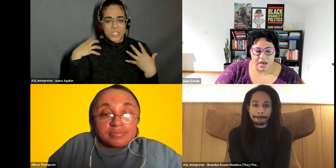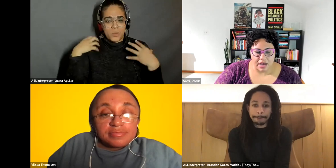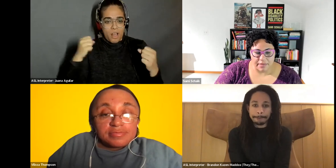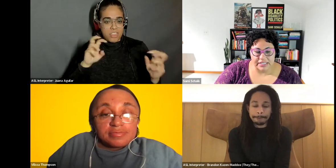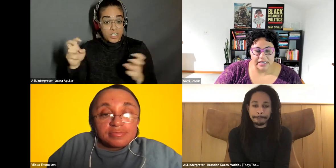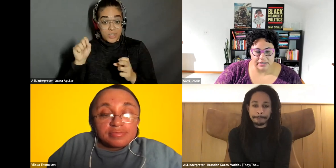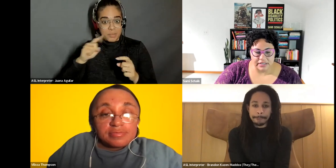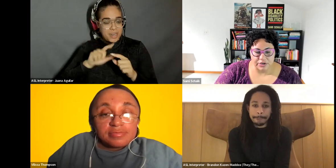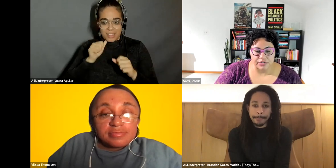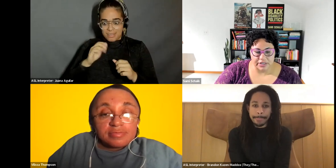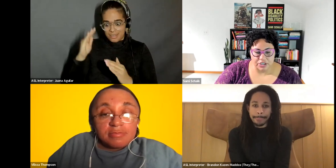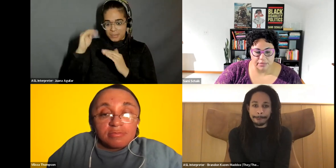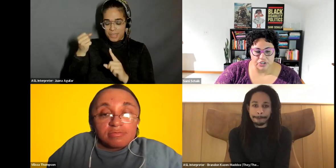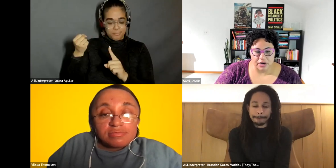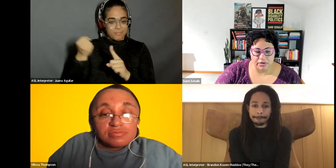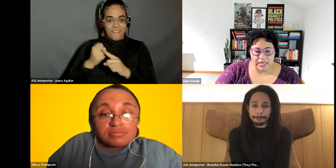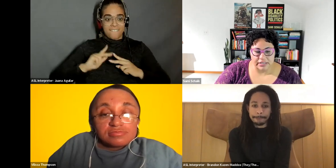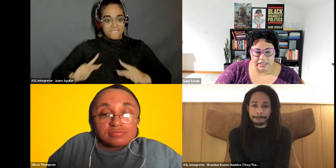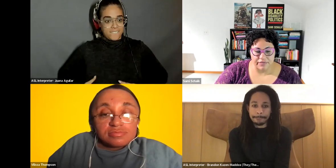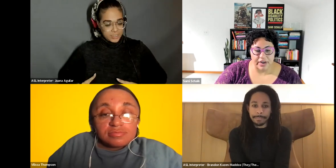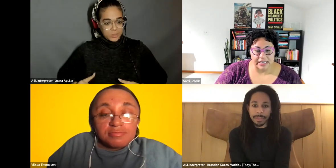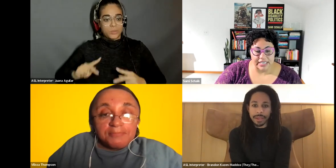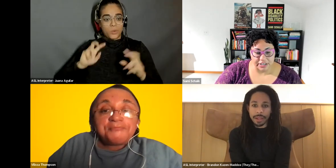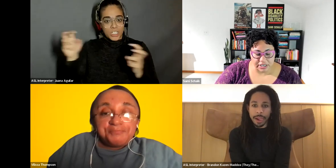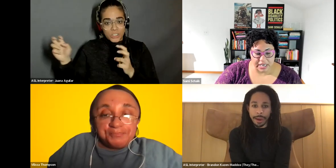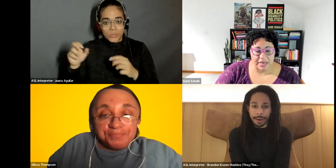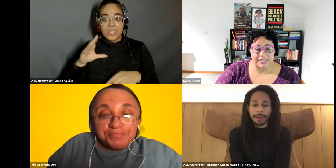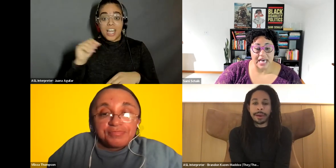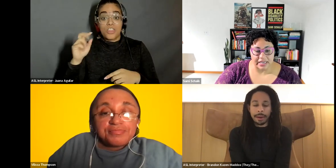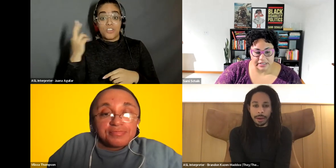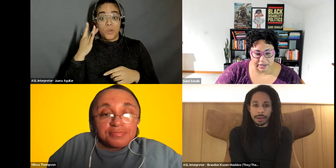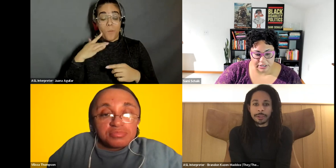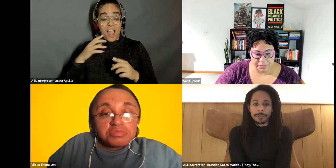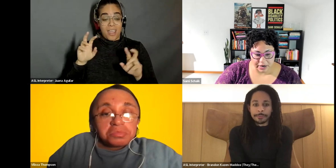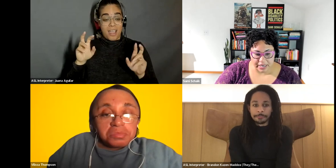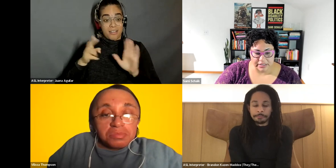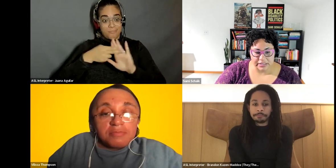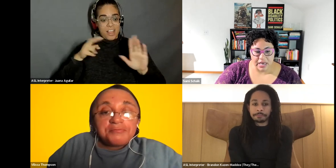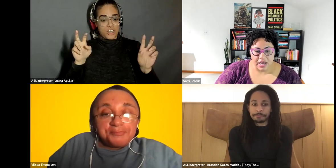and says they're using the term struggled and suffering intentionally, because that is their experience.